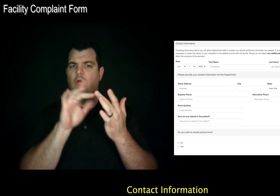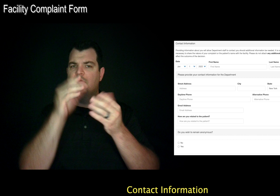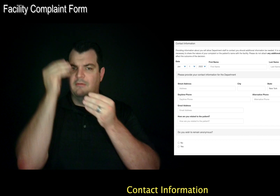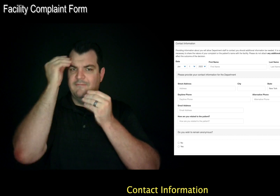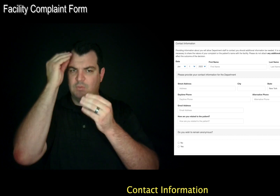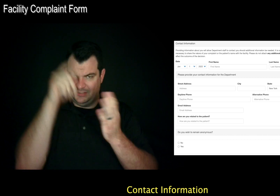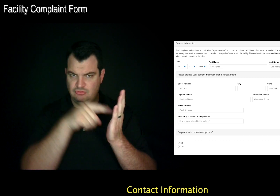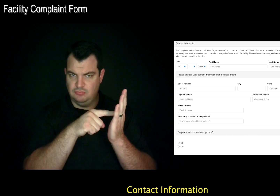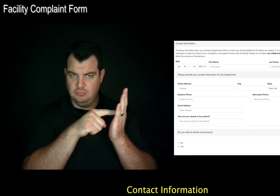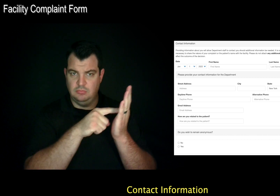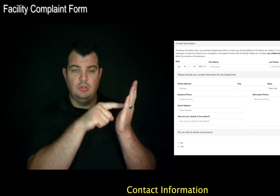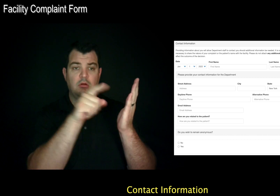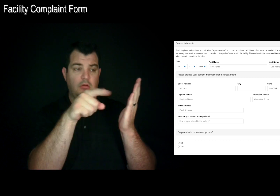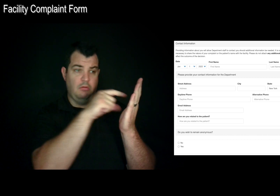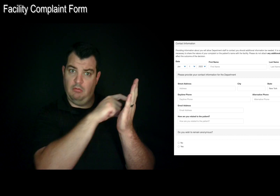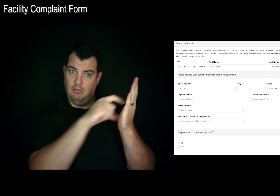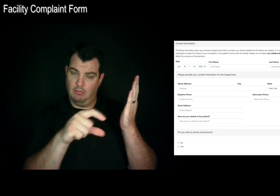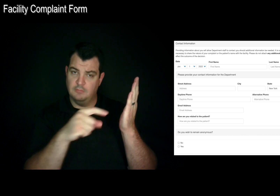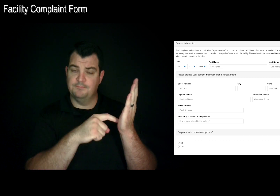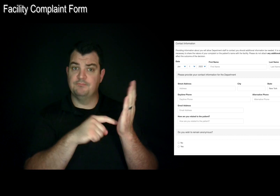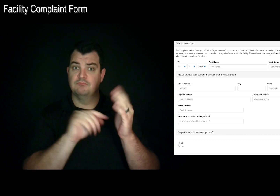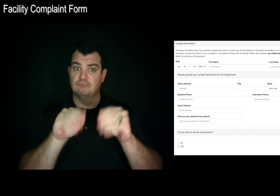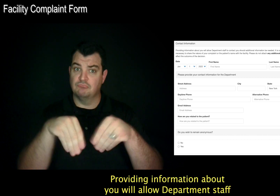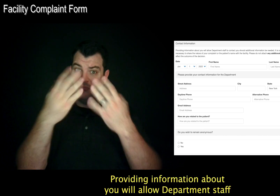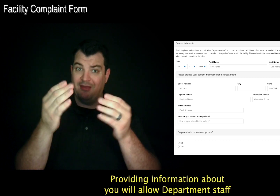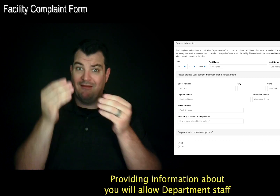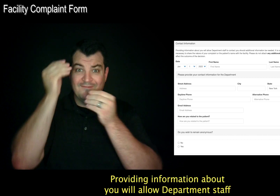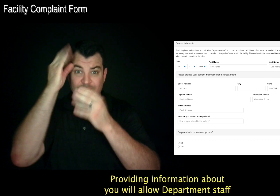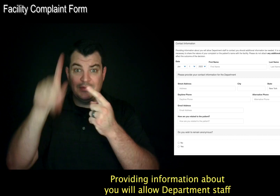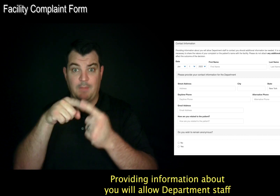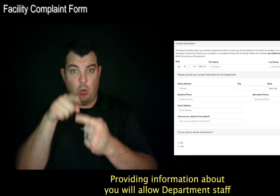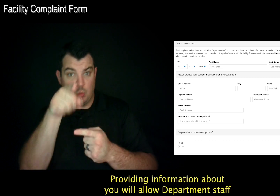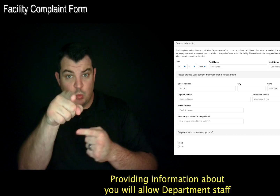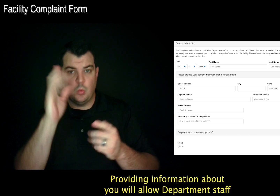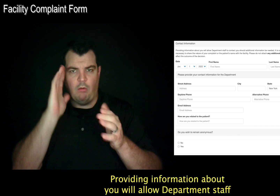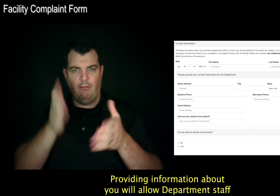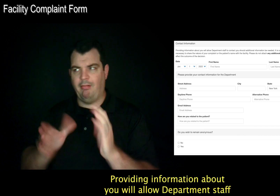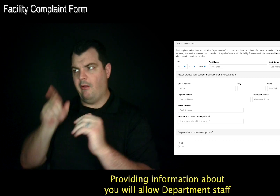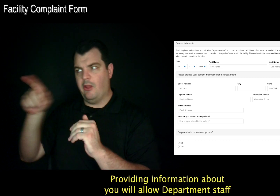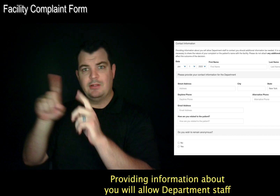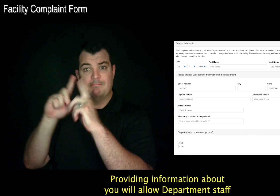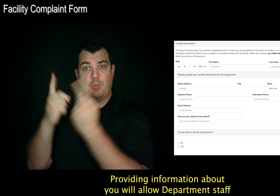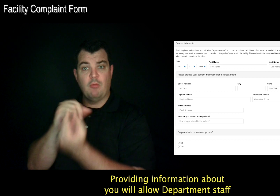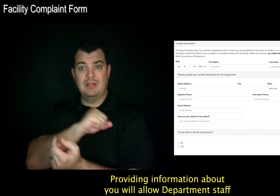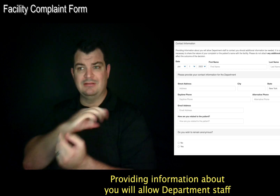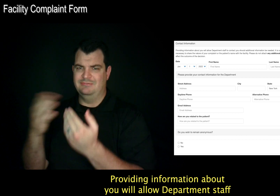Contact Information Providing information about you will allow Department staff